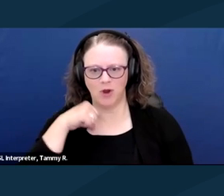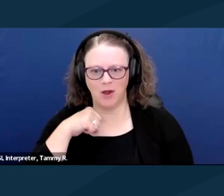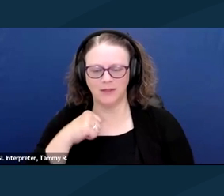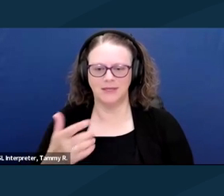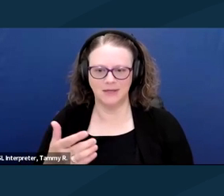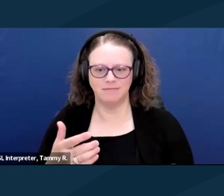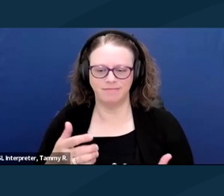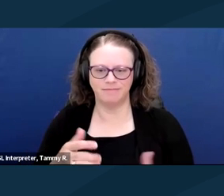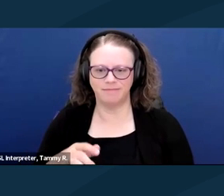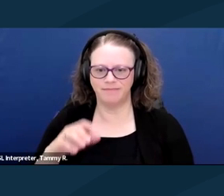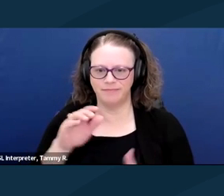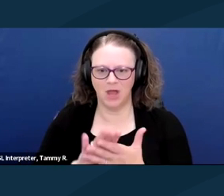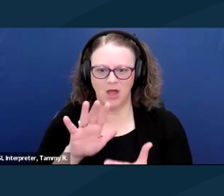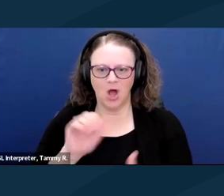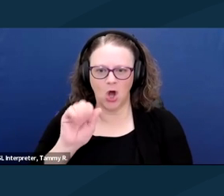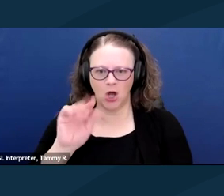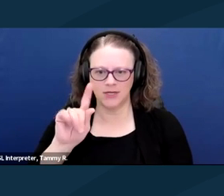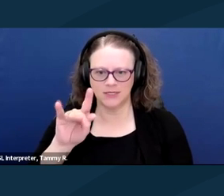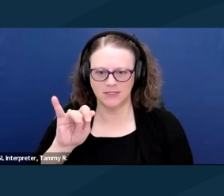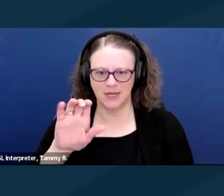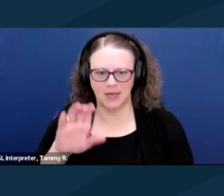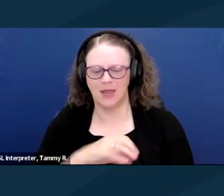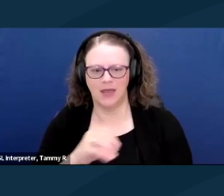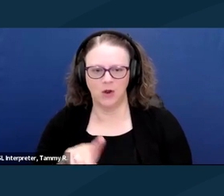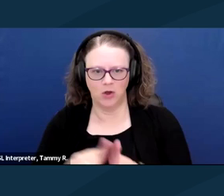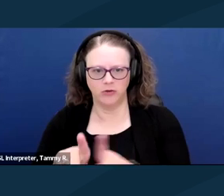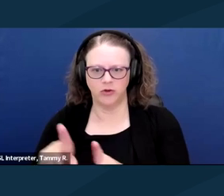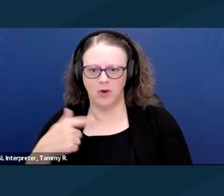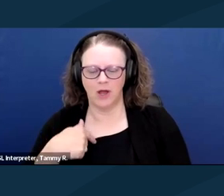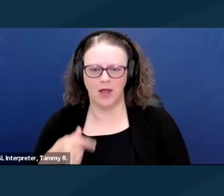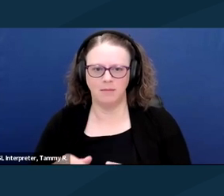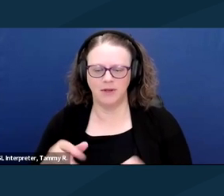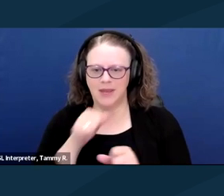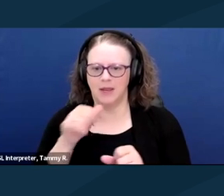I'm proudly autistic and an incomplete quadriplegic with Ehlers-Danlos syndrome.